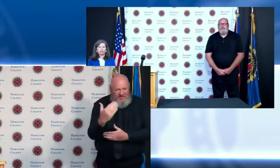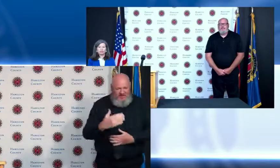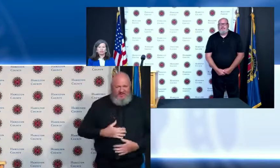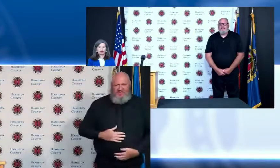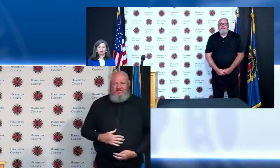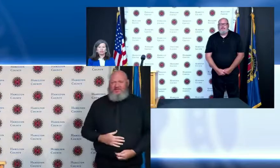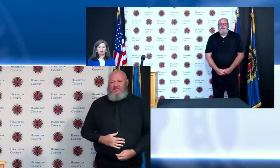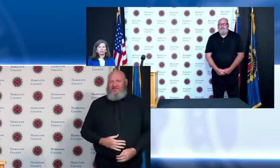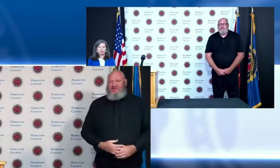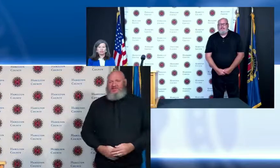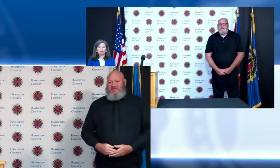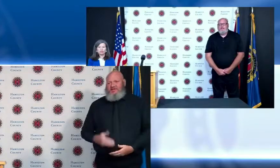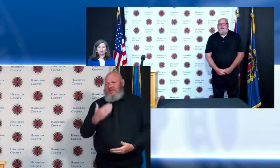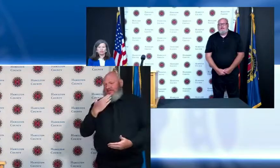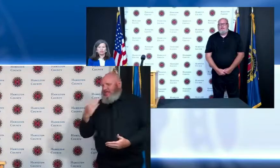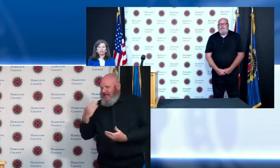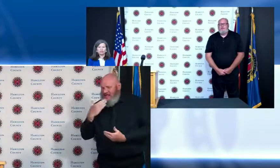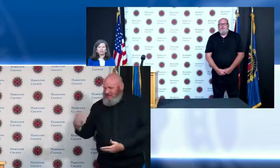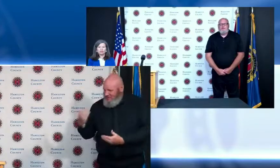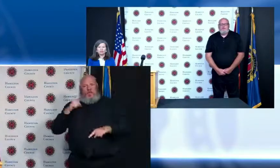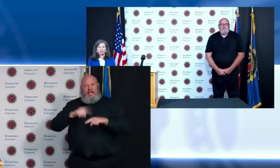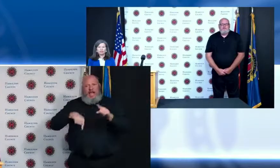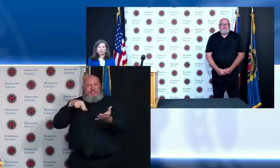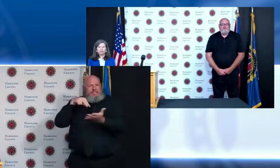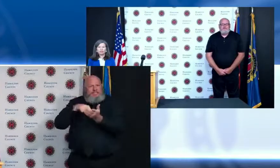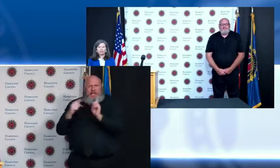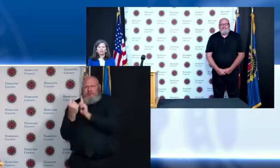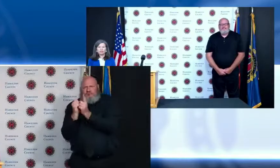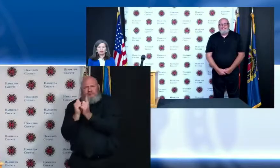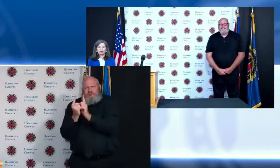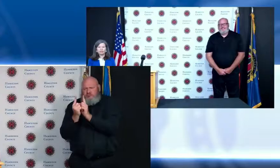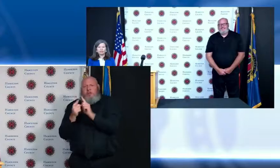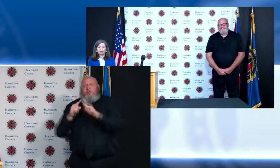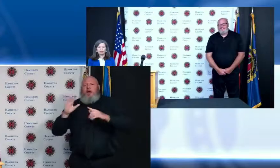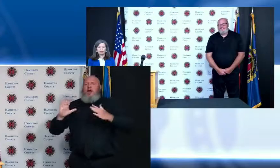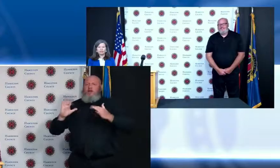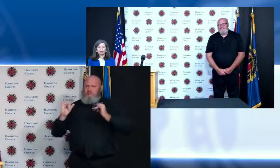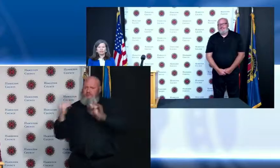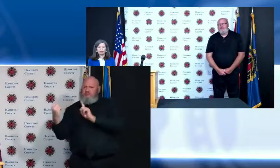thank you Jay for being here this morning I'm going to back up so you can get a better visual